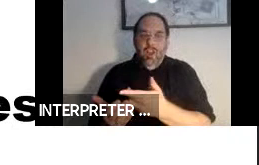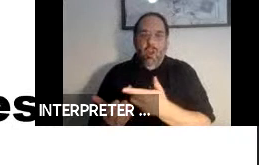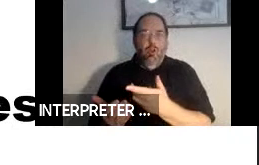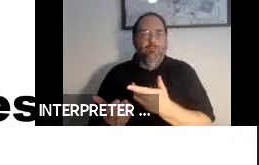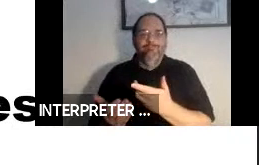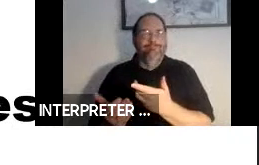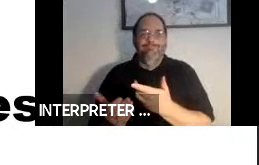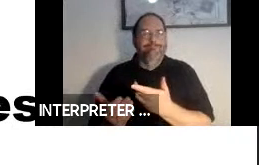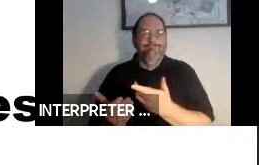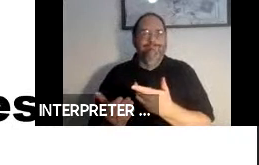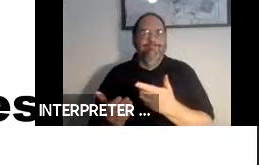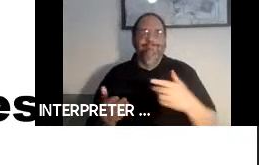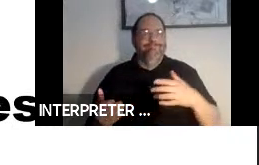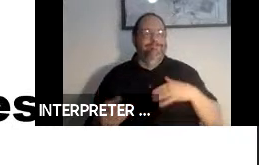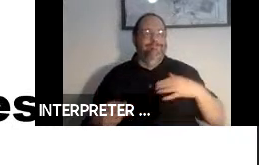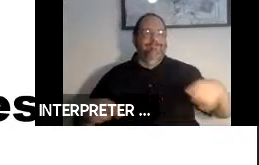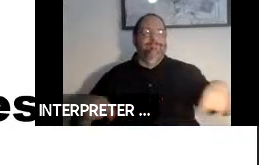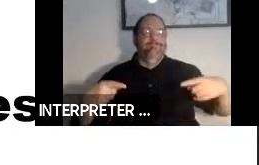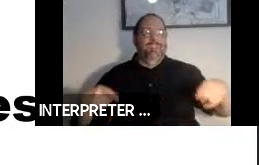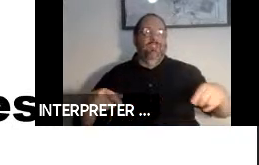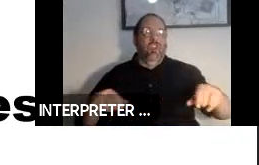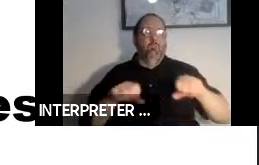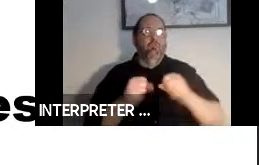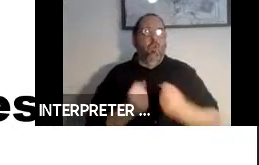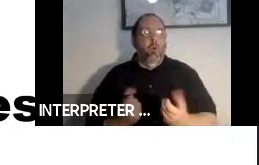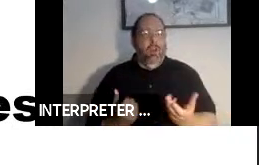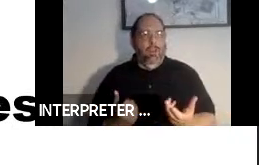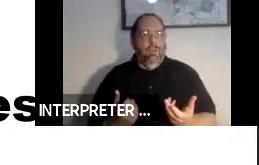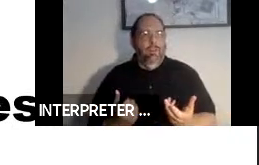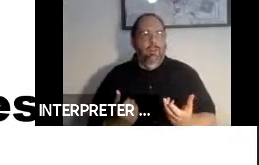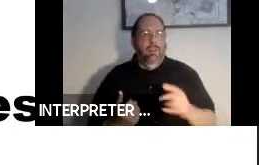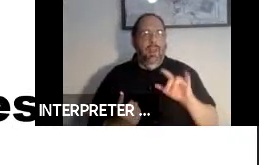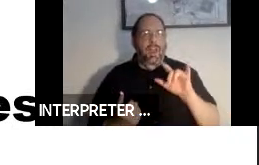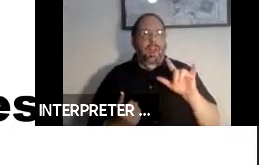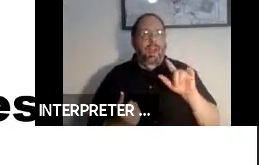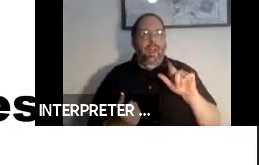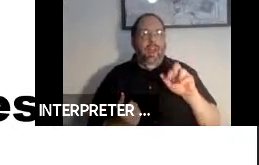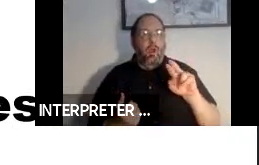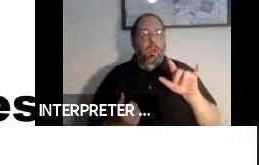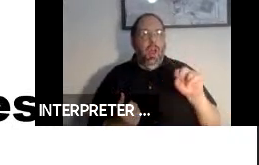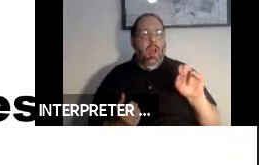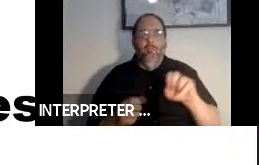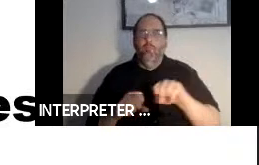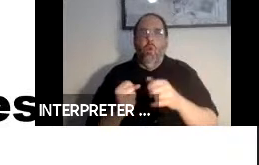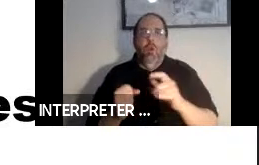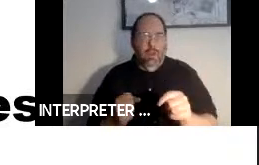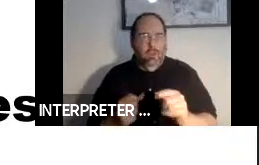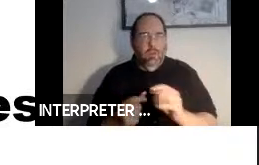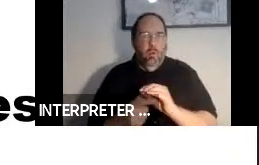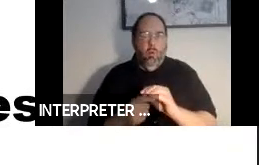that was broken because of mishandling by the airline or is visually impaired. So it